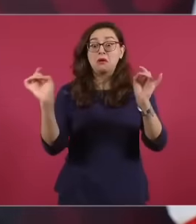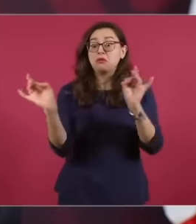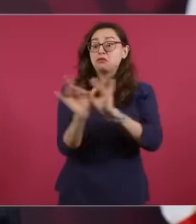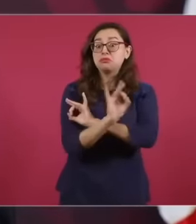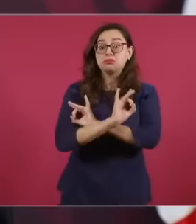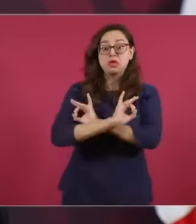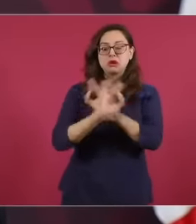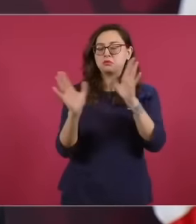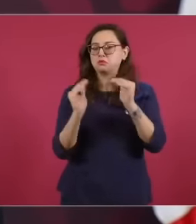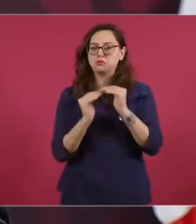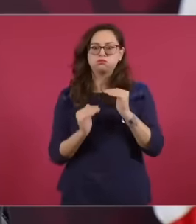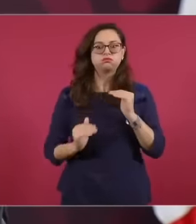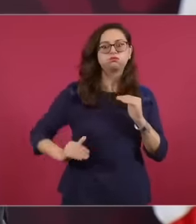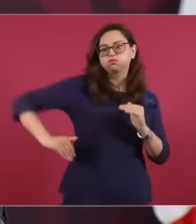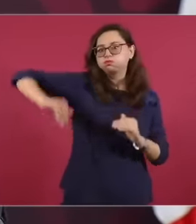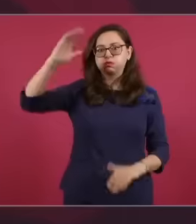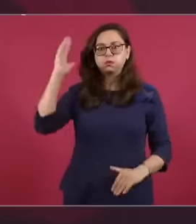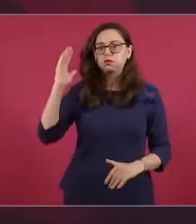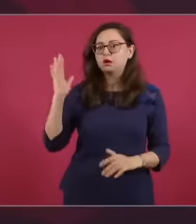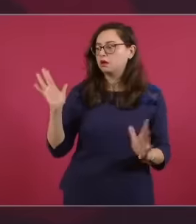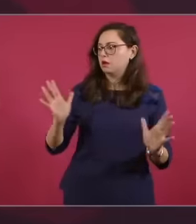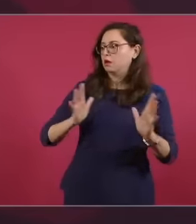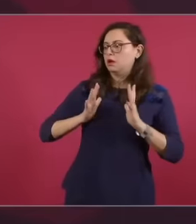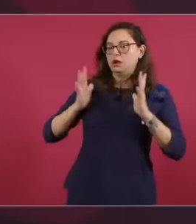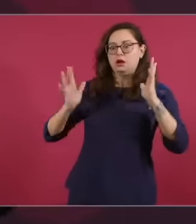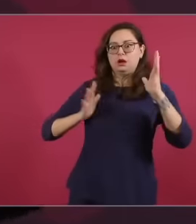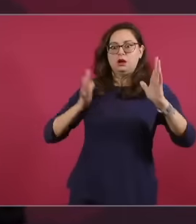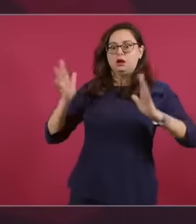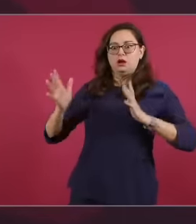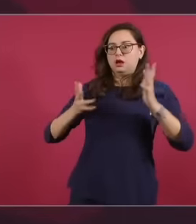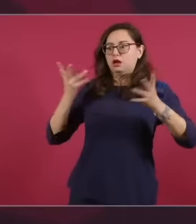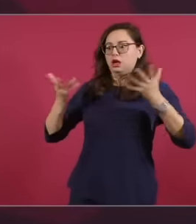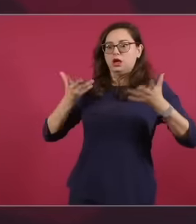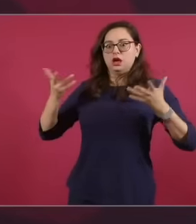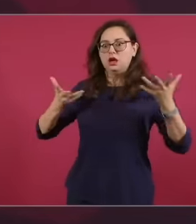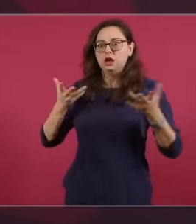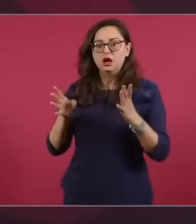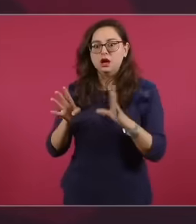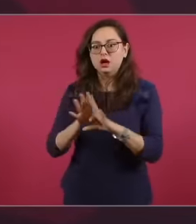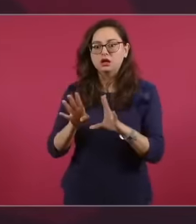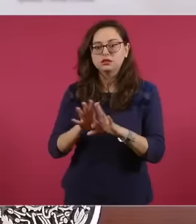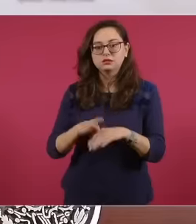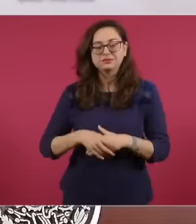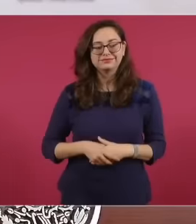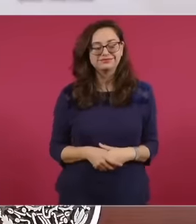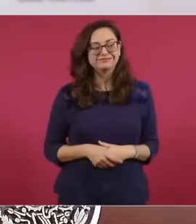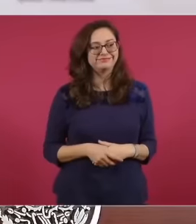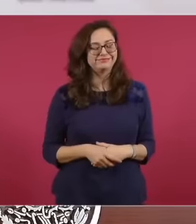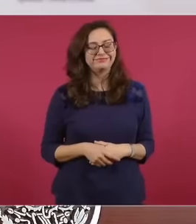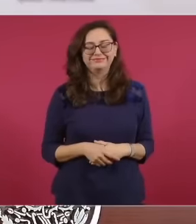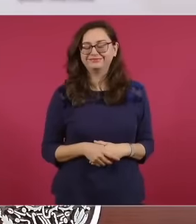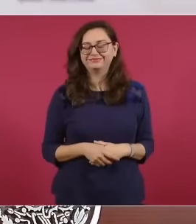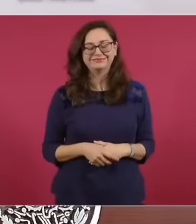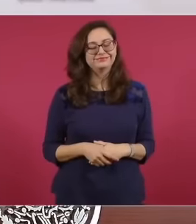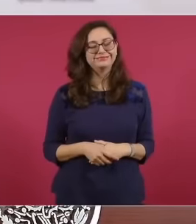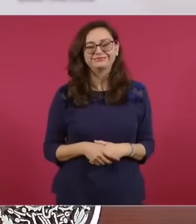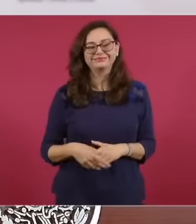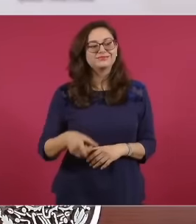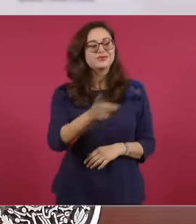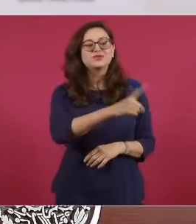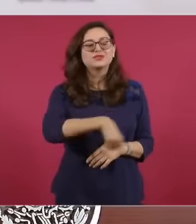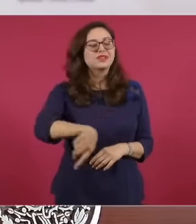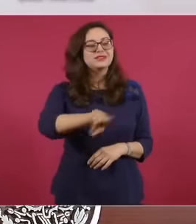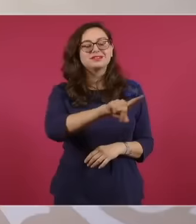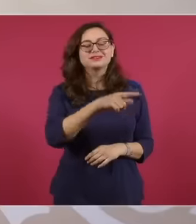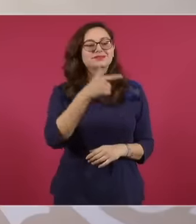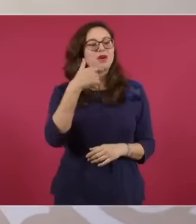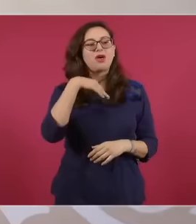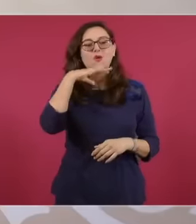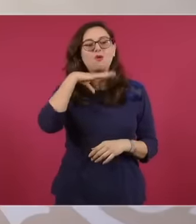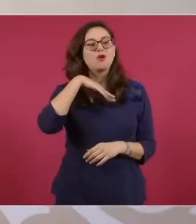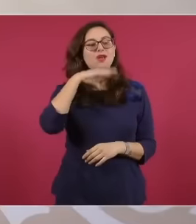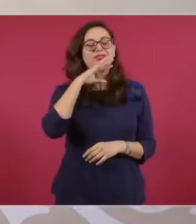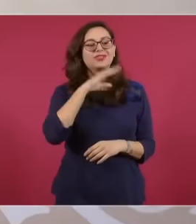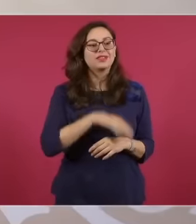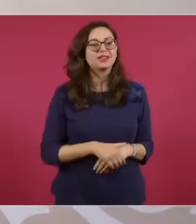is this? Well, yes, because of their contempt for the people, it was a problem for them to